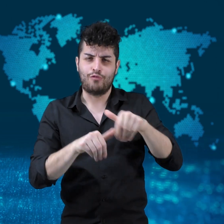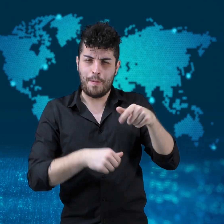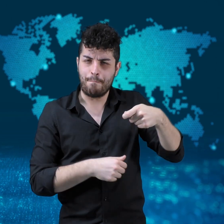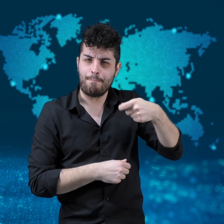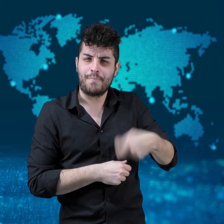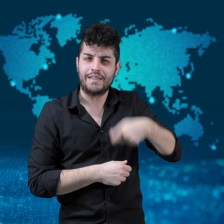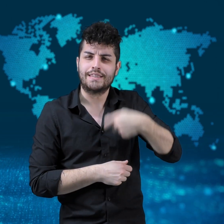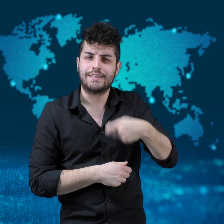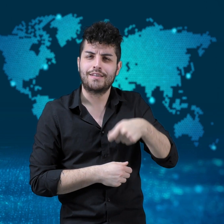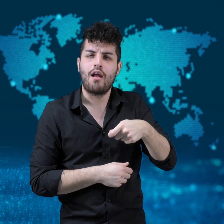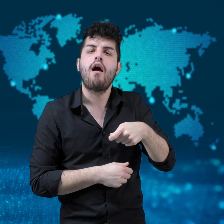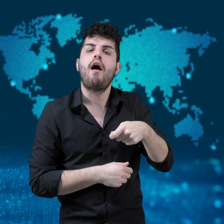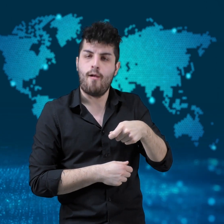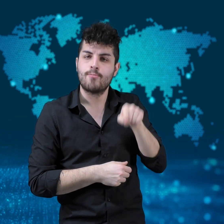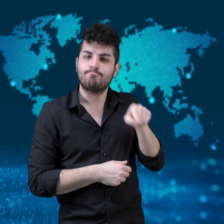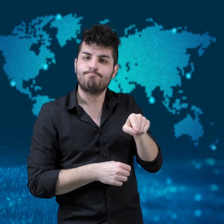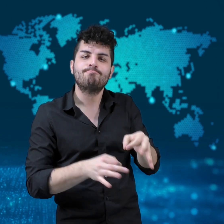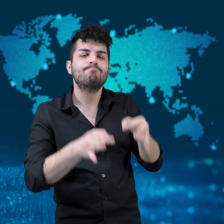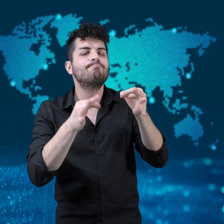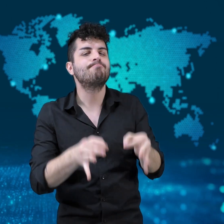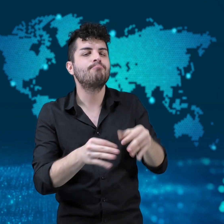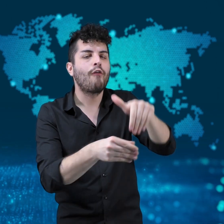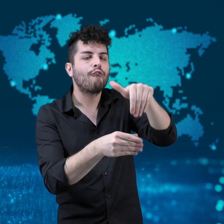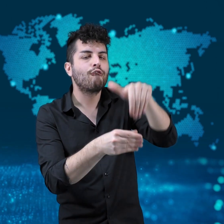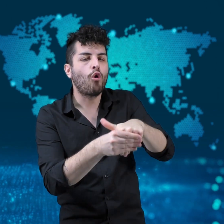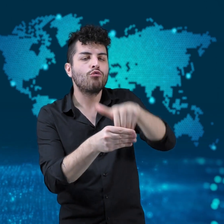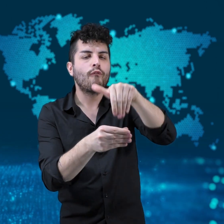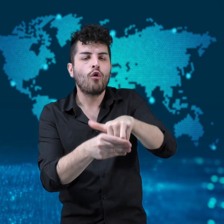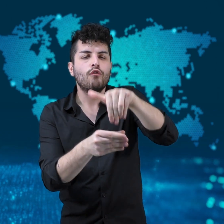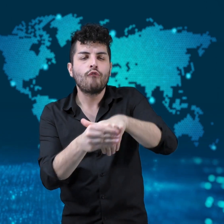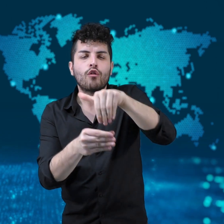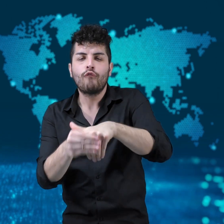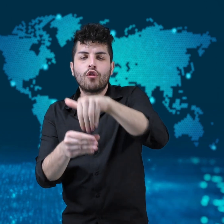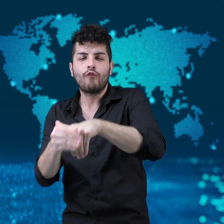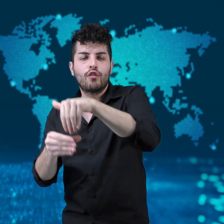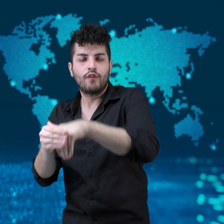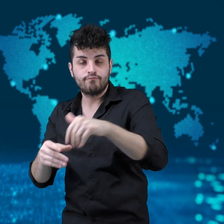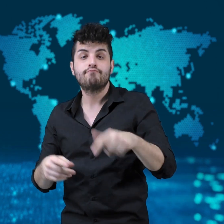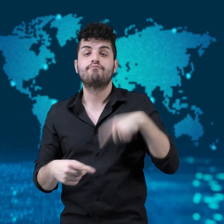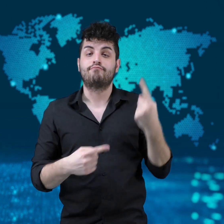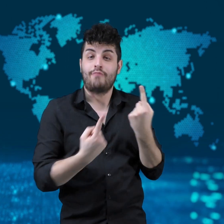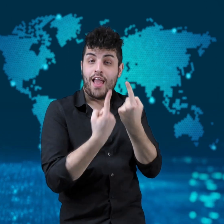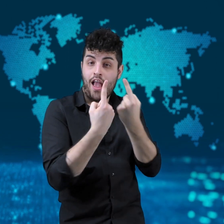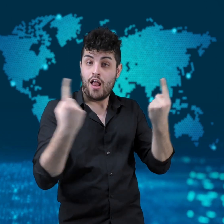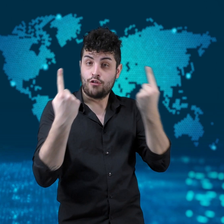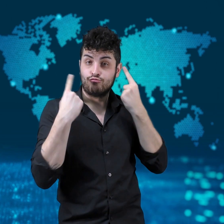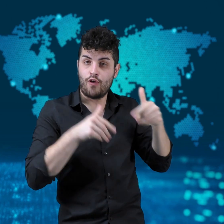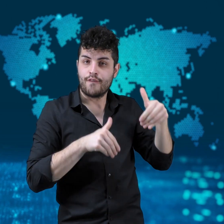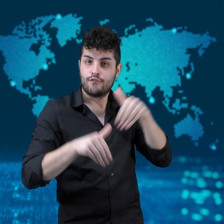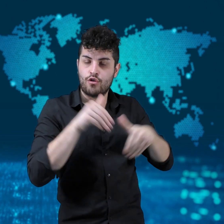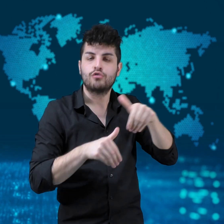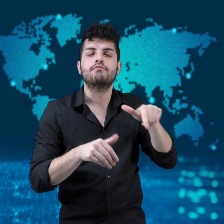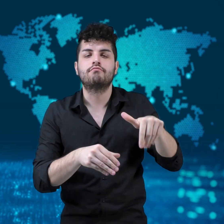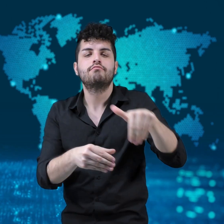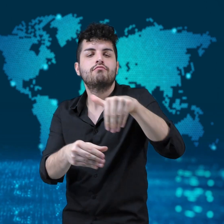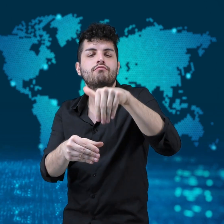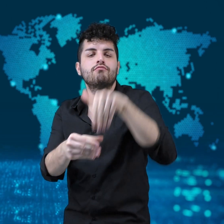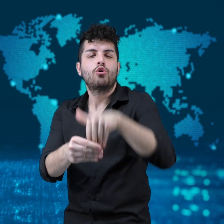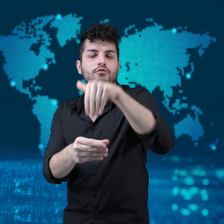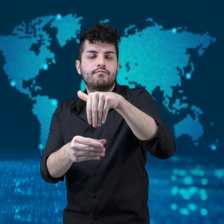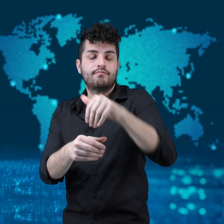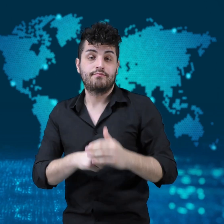they cast their vote for the President based on the popular vote